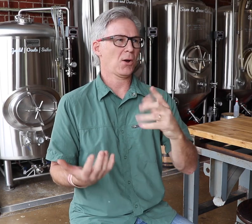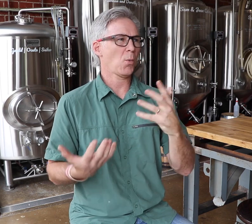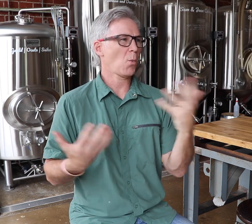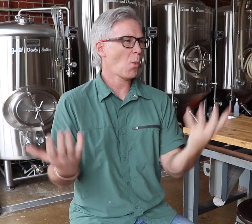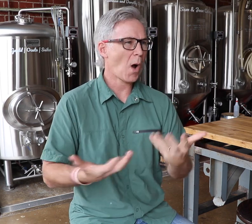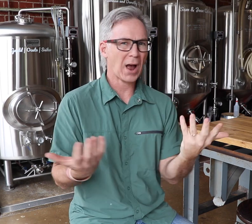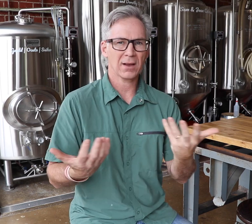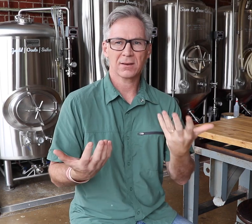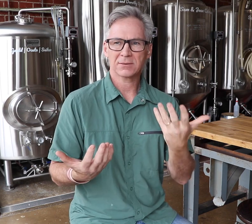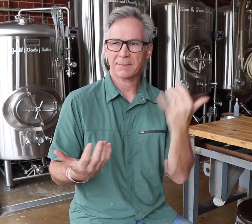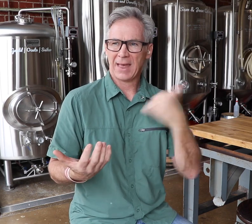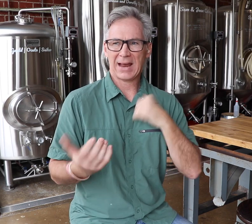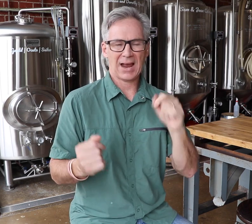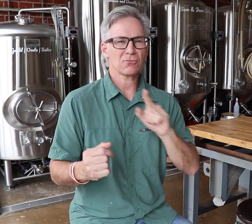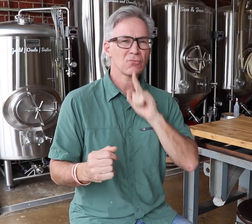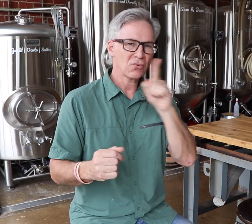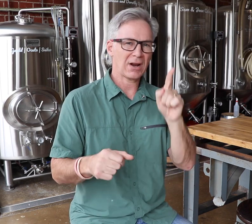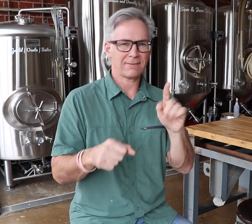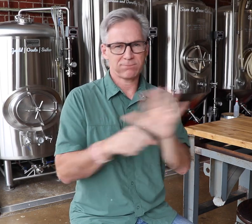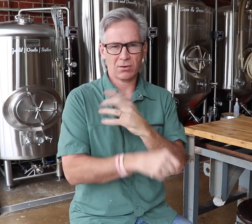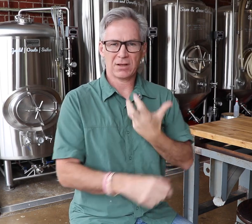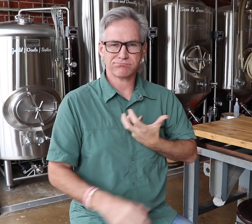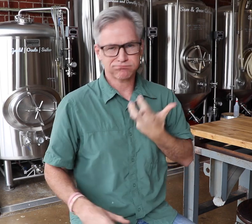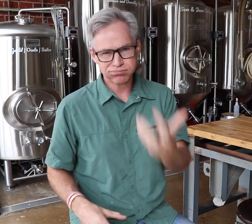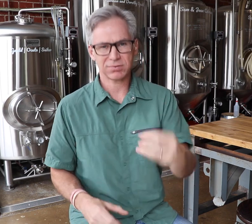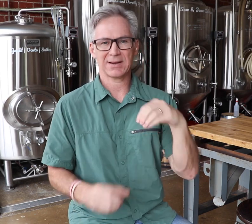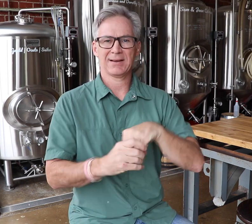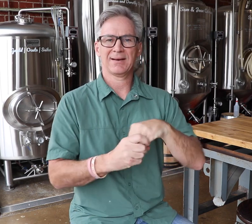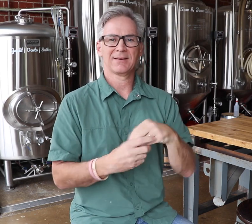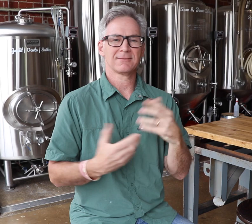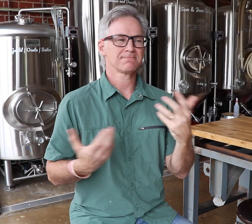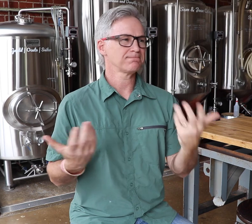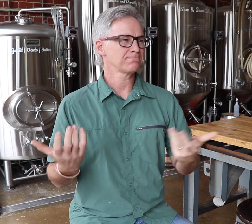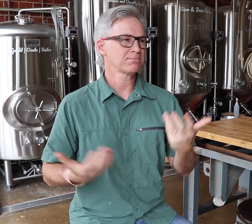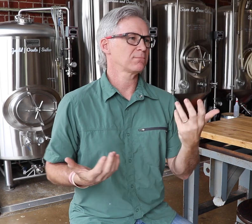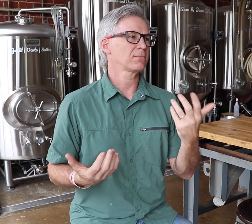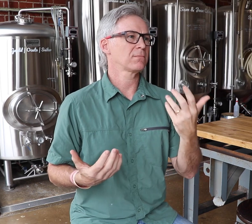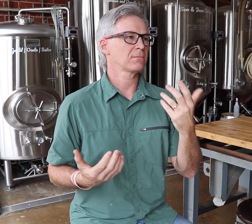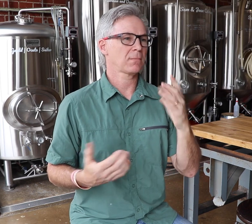I didn’t know what my heart wanted.